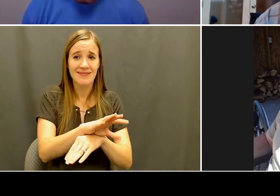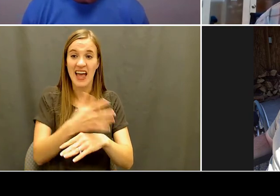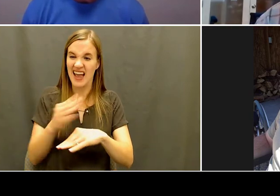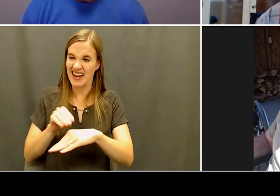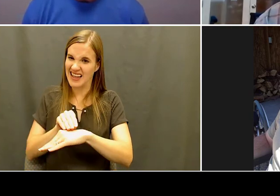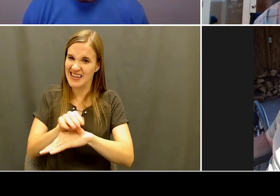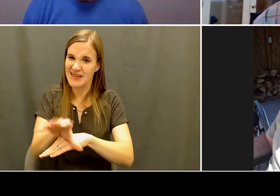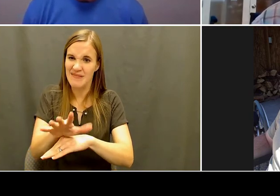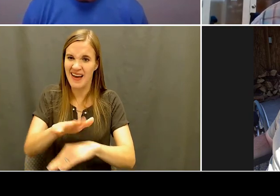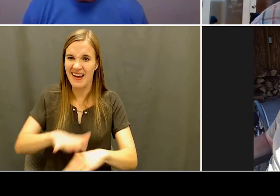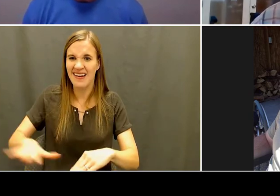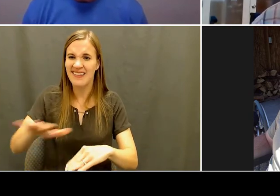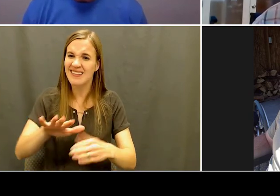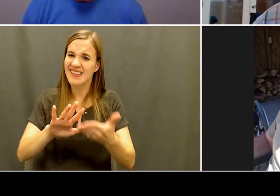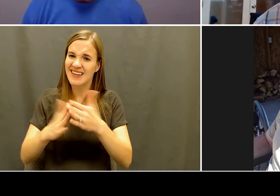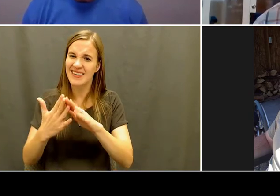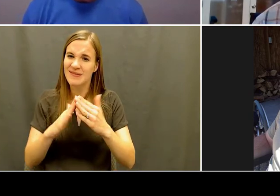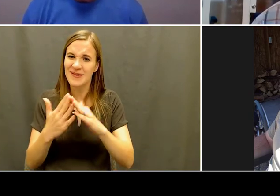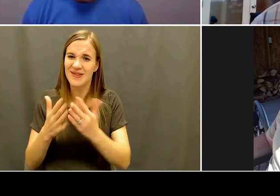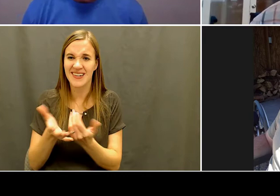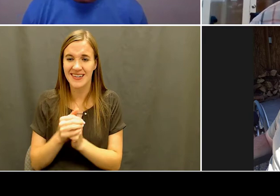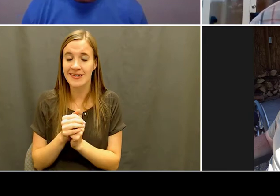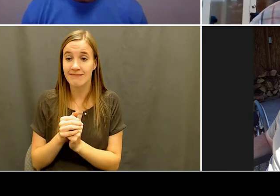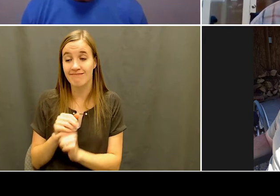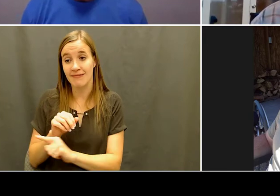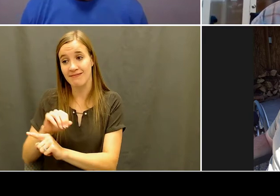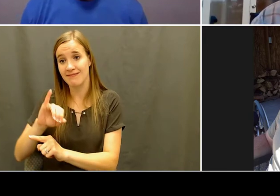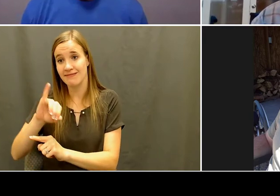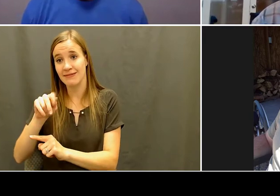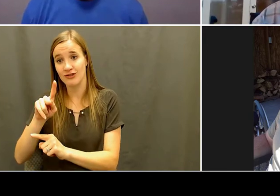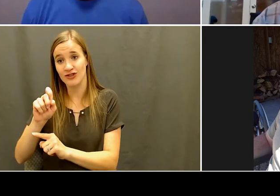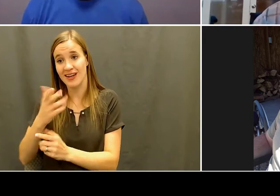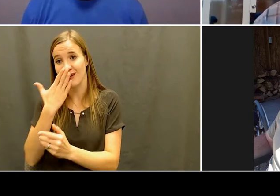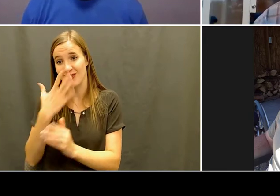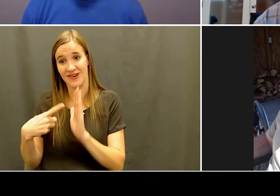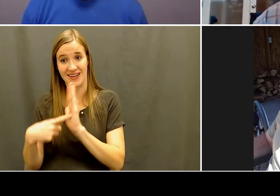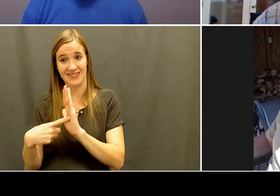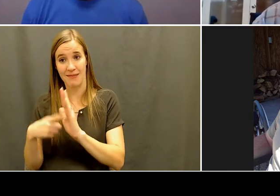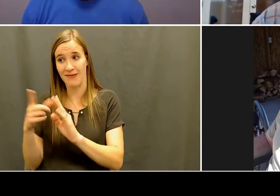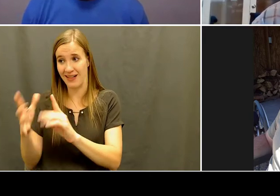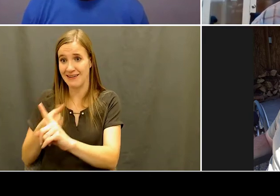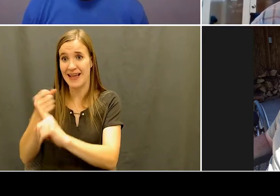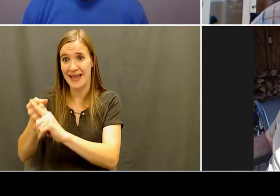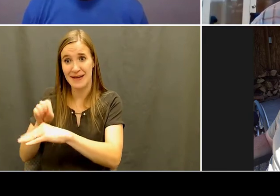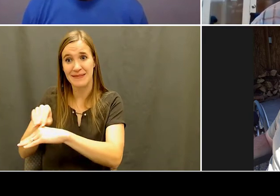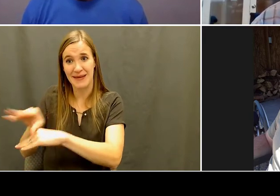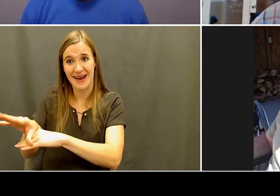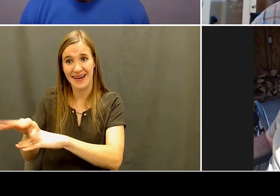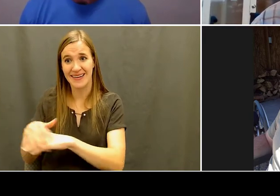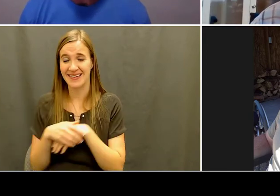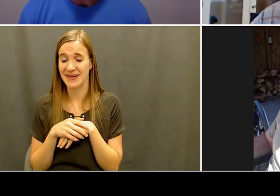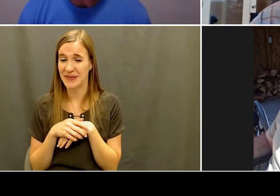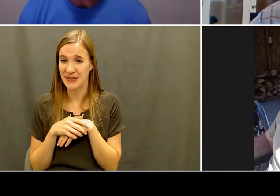don't know that we could find a better example. With more medals. Kelly: I think, Jake, are you still on? Jake: Yeah, I'm here.